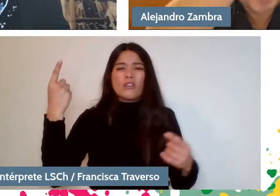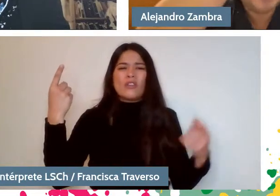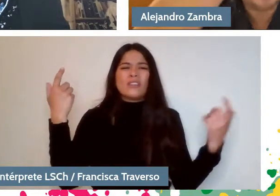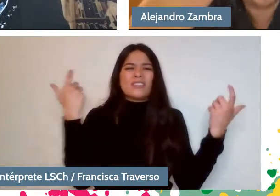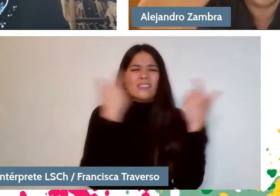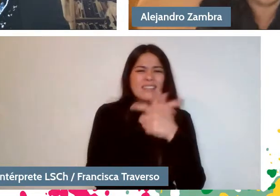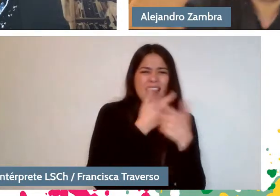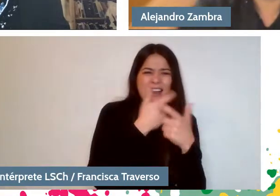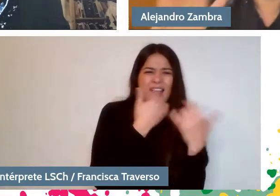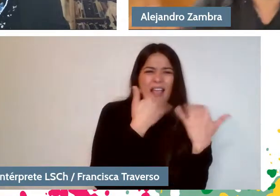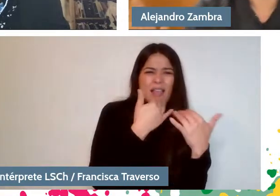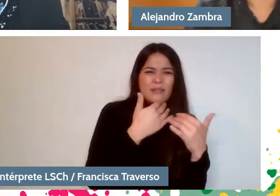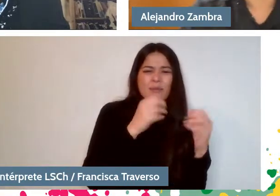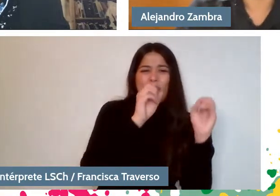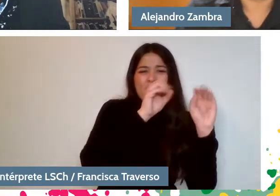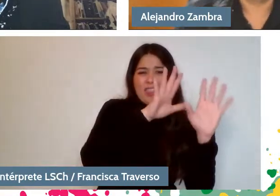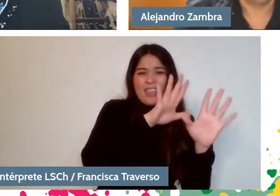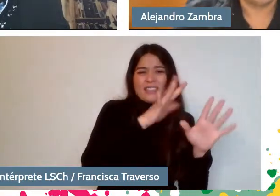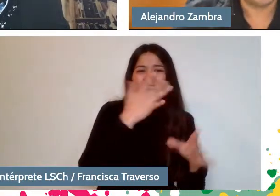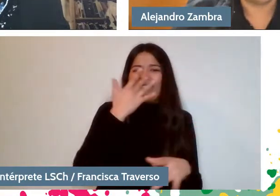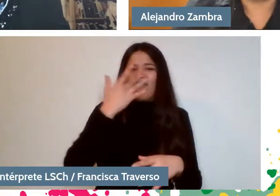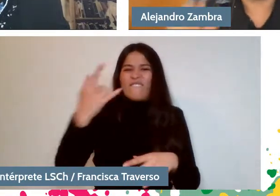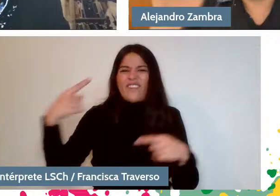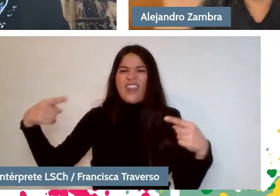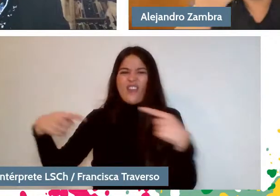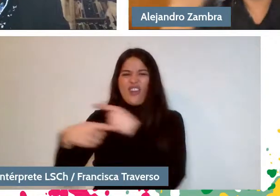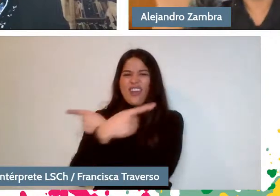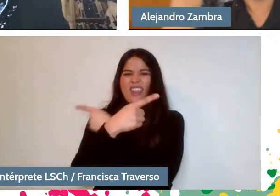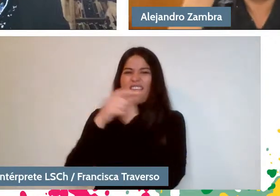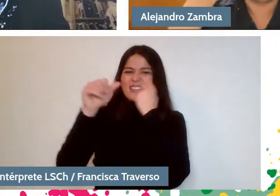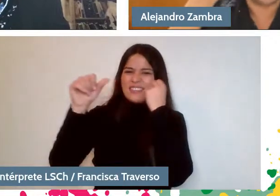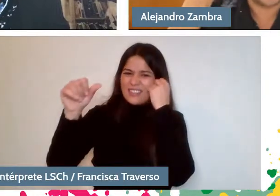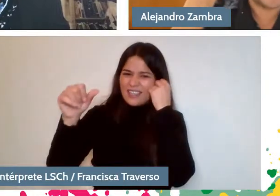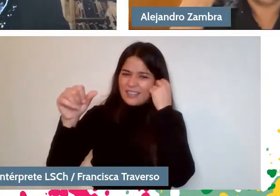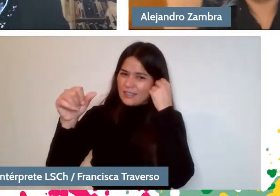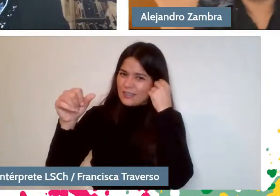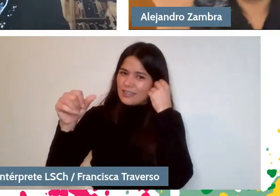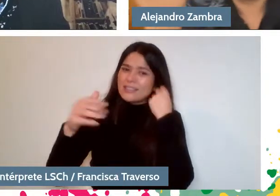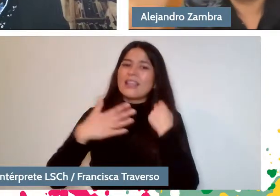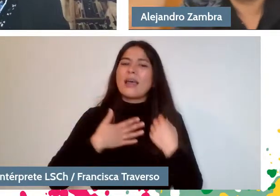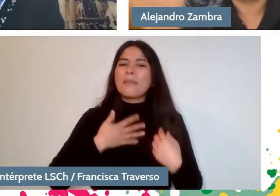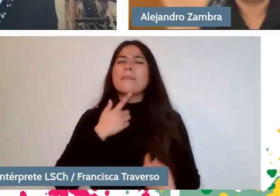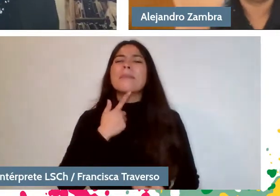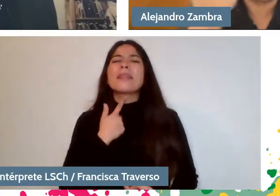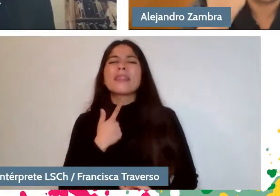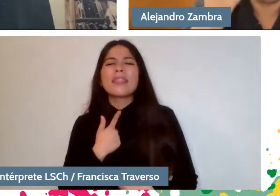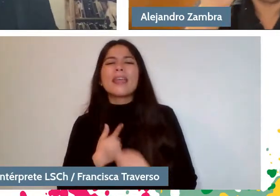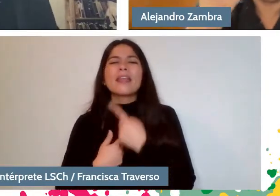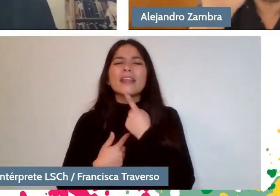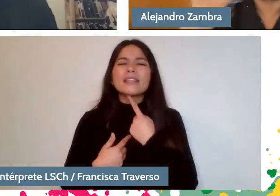And 6 or 7 the irony. I was suddenly interested, or it was natural for me to go like: